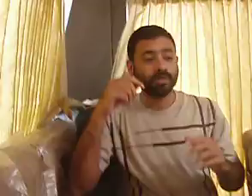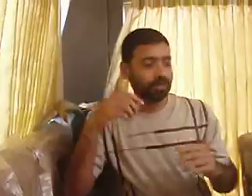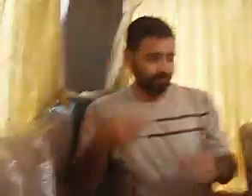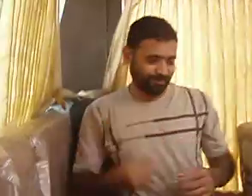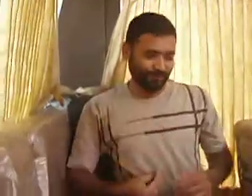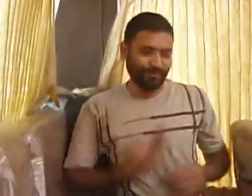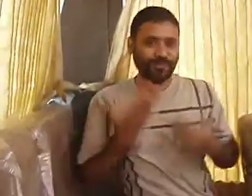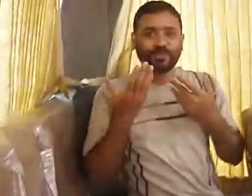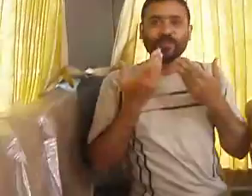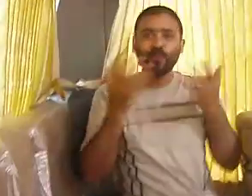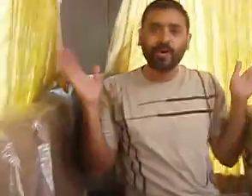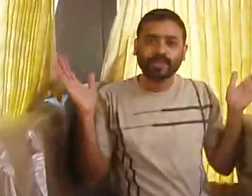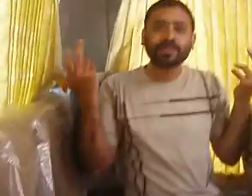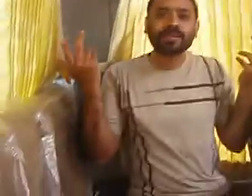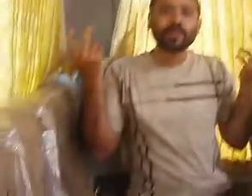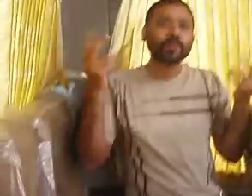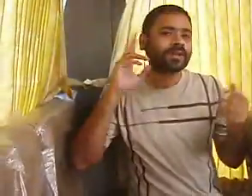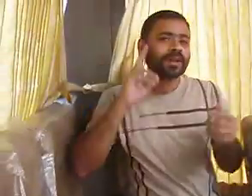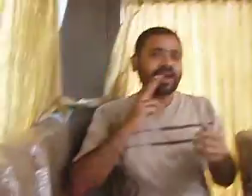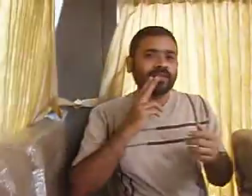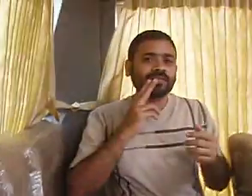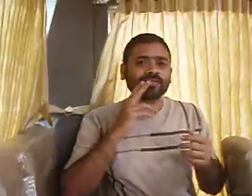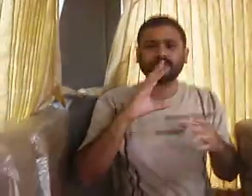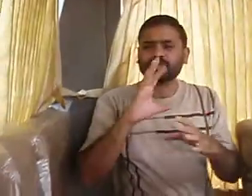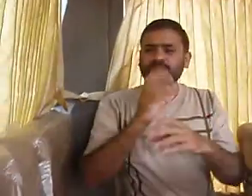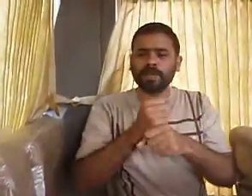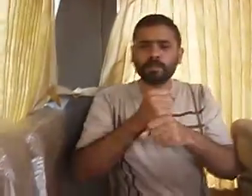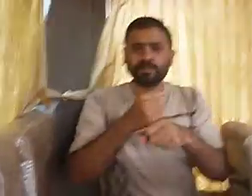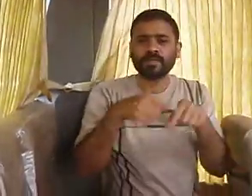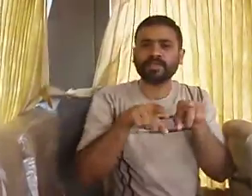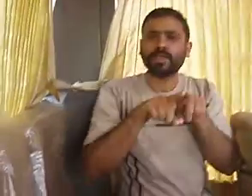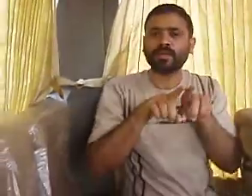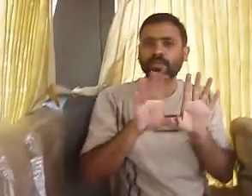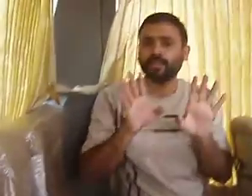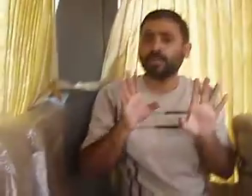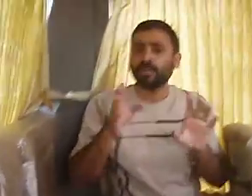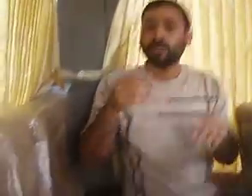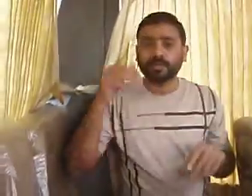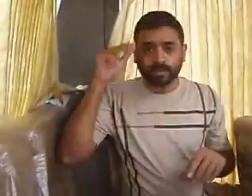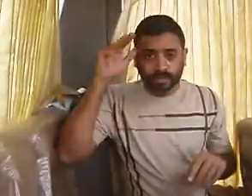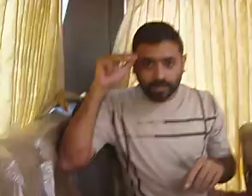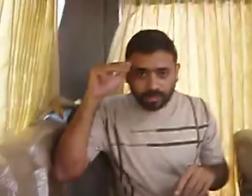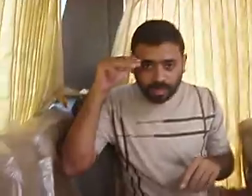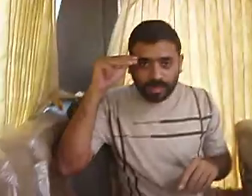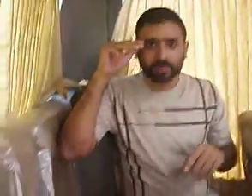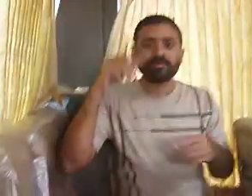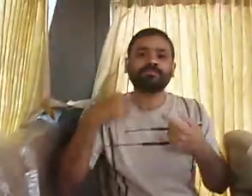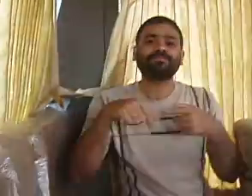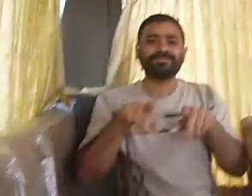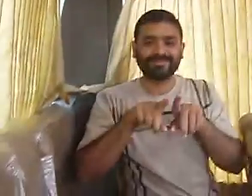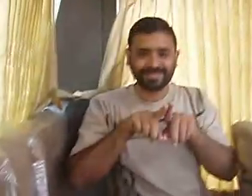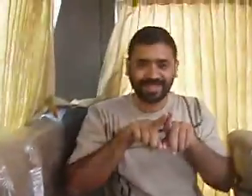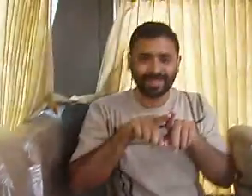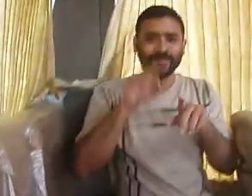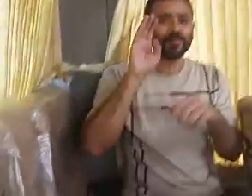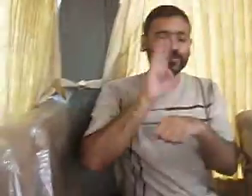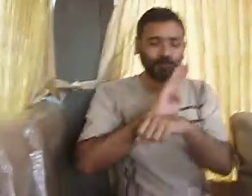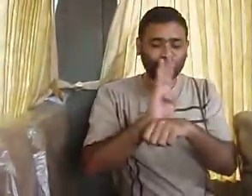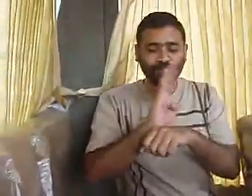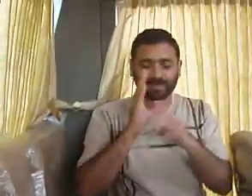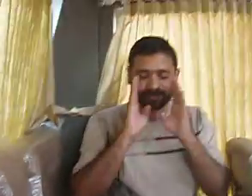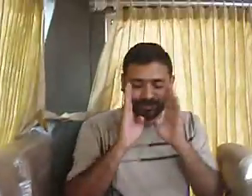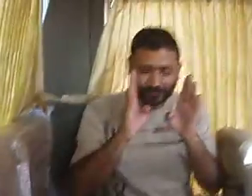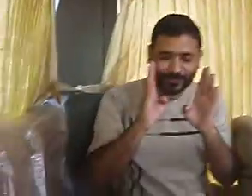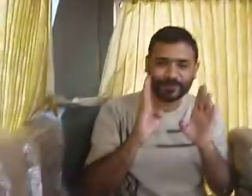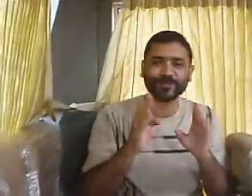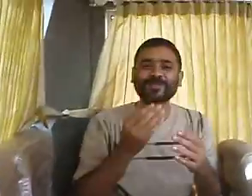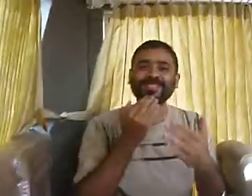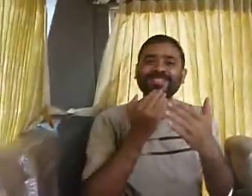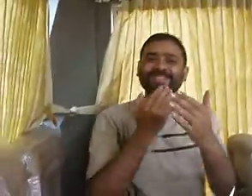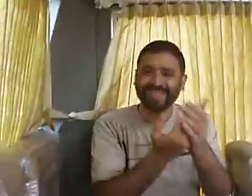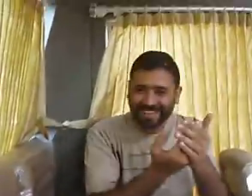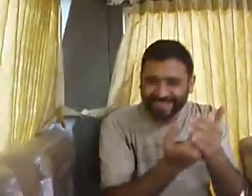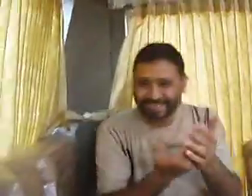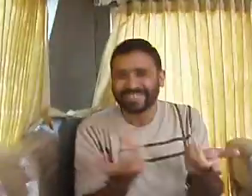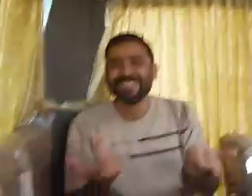Today i am very happy because i am on a visit with deaf. A.Rahim is with me and is making movie. Thanks to him.